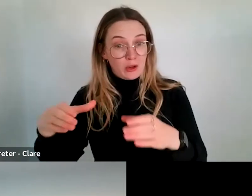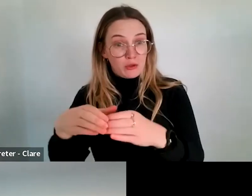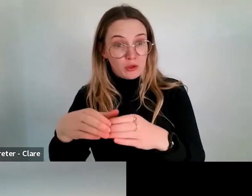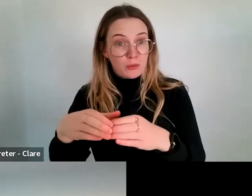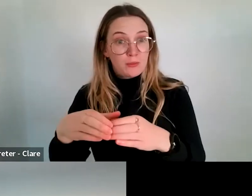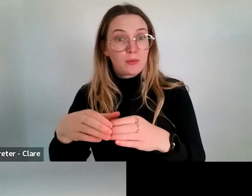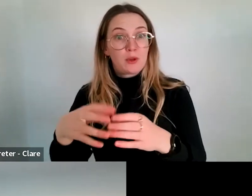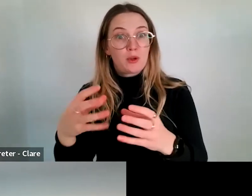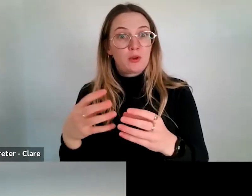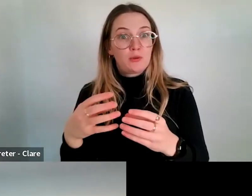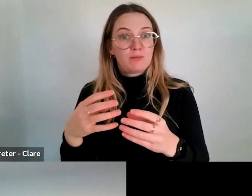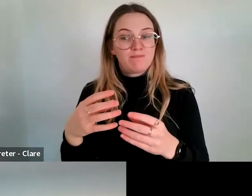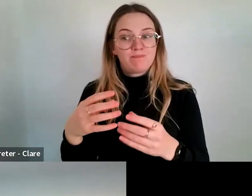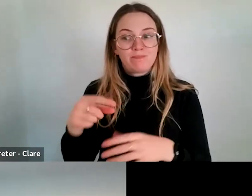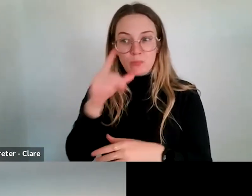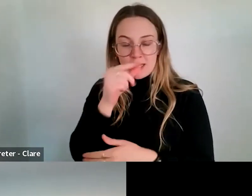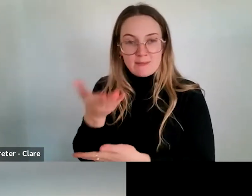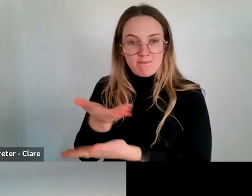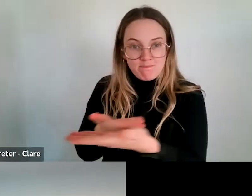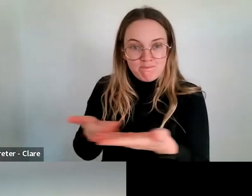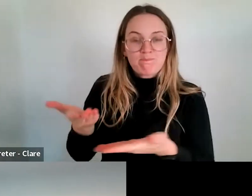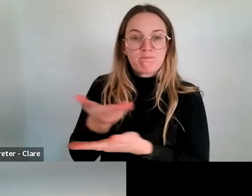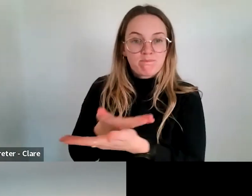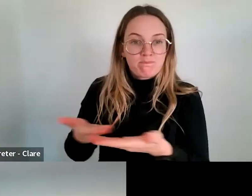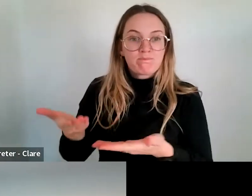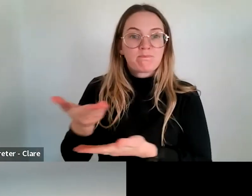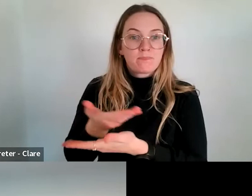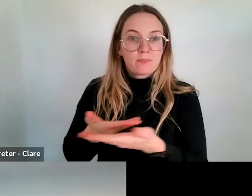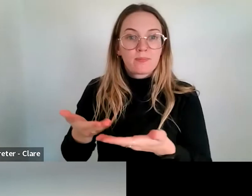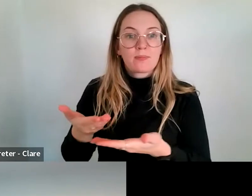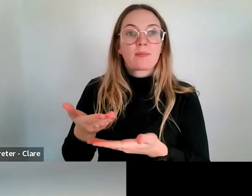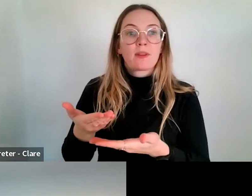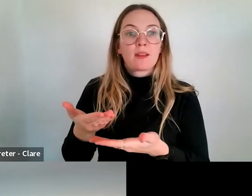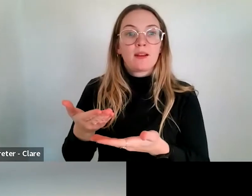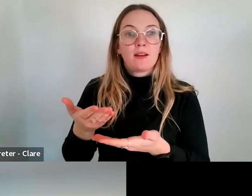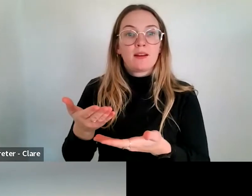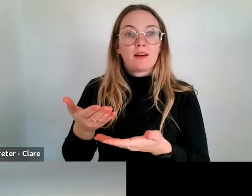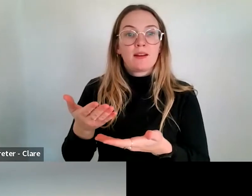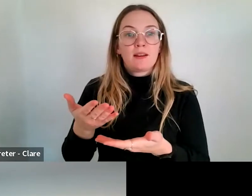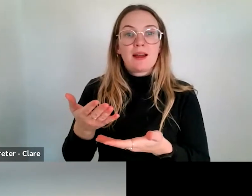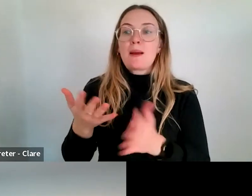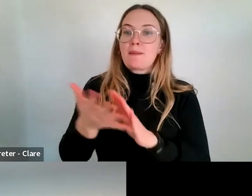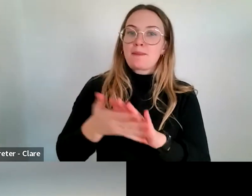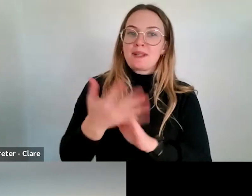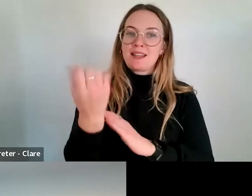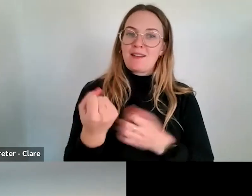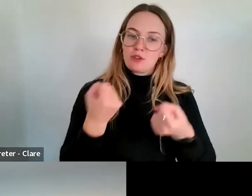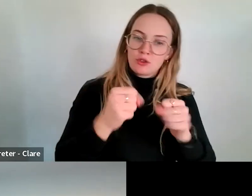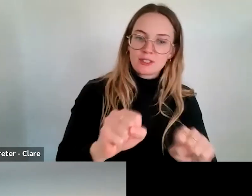we'll be able to generate strategic initiatives alongside funding programs